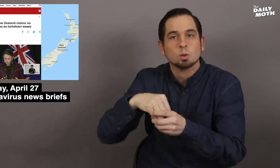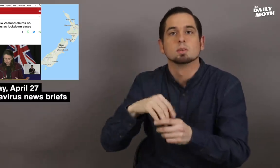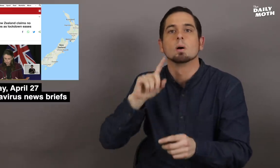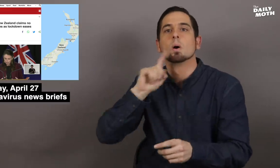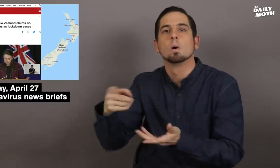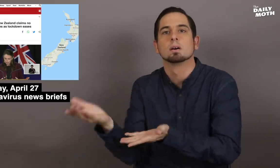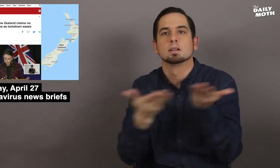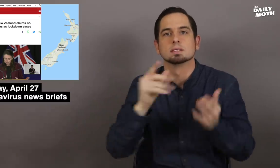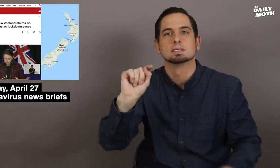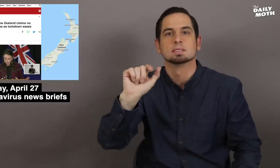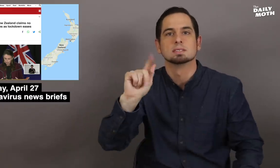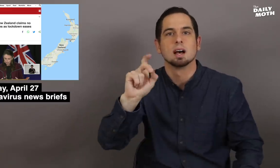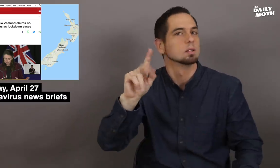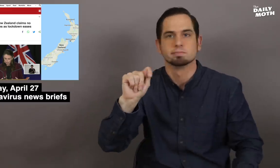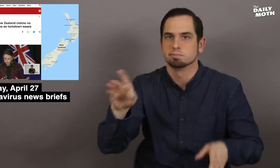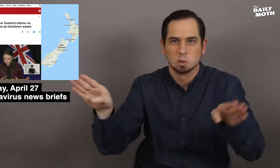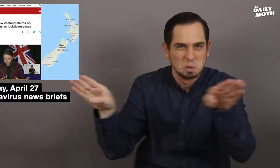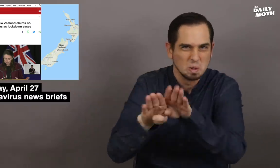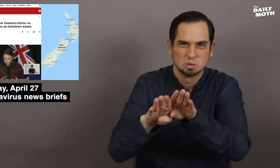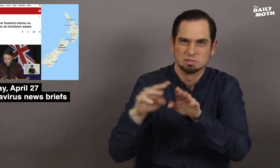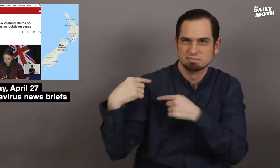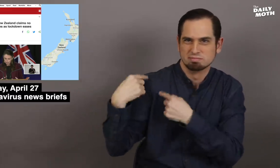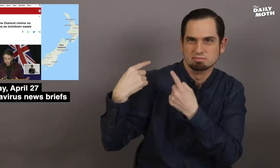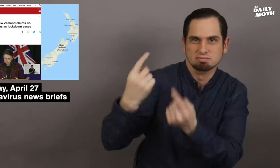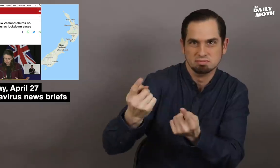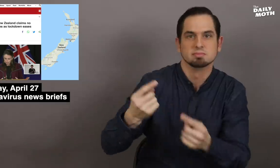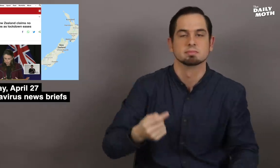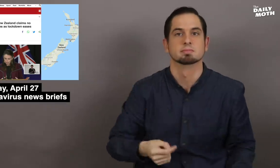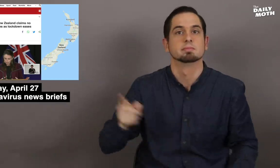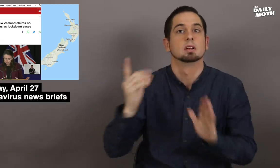even closing takeout service.